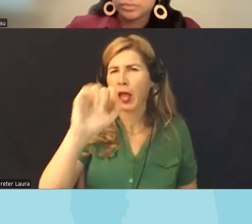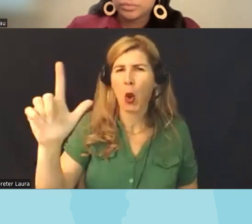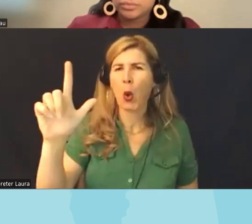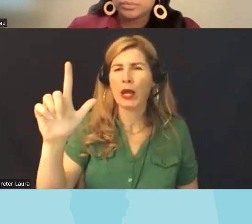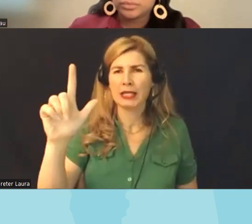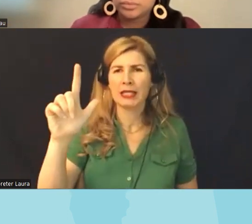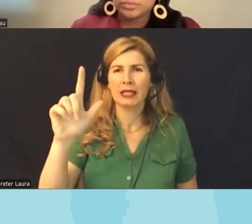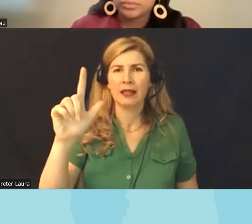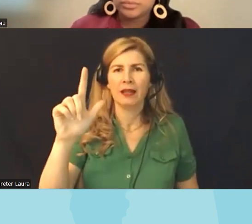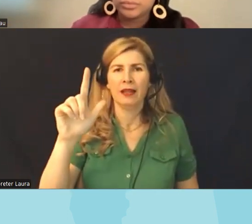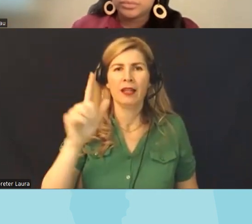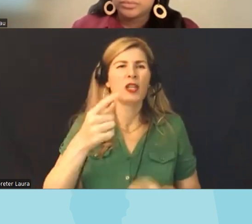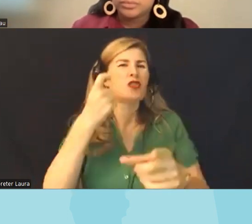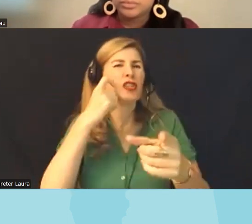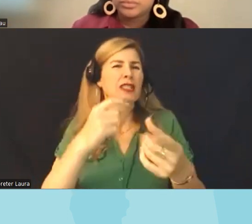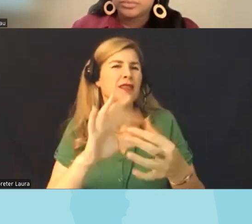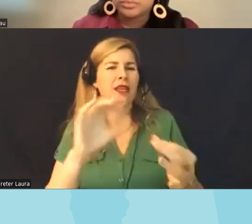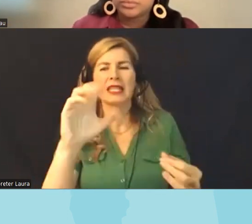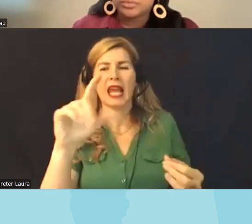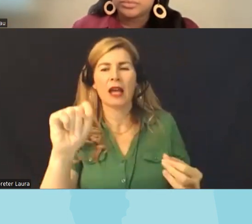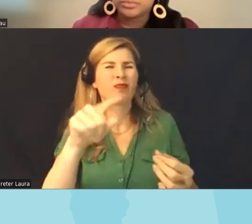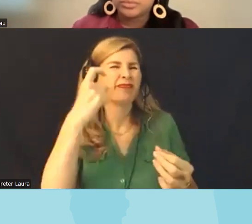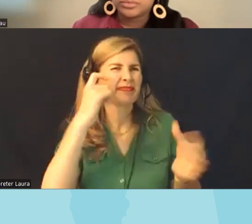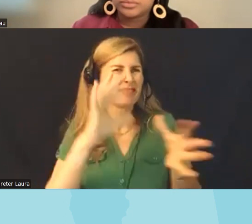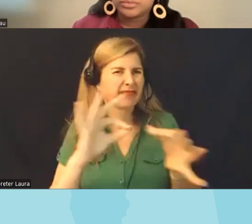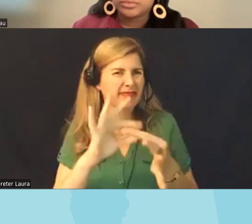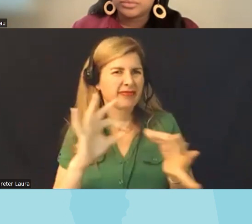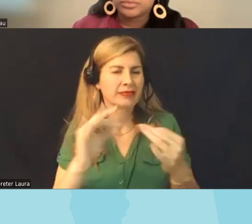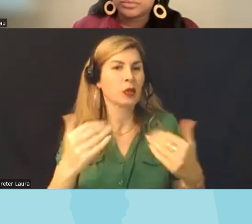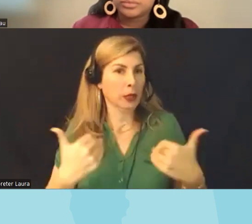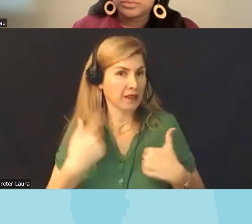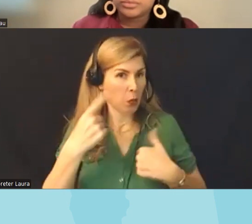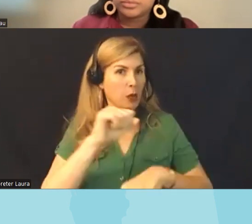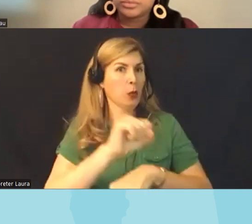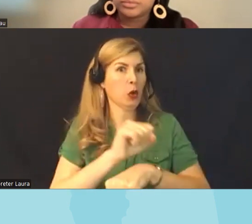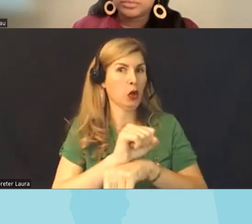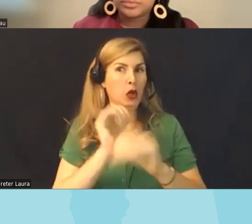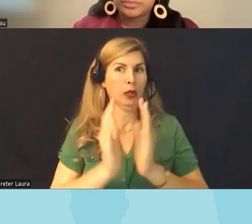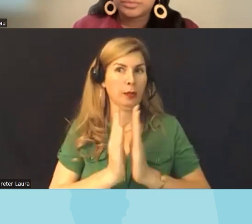to Scot what you were talking about Injustice we have also put together a workbook for folks to um